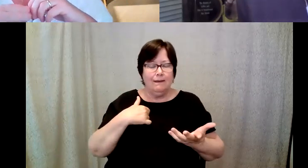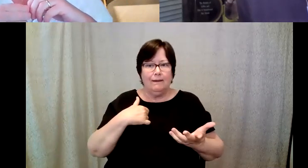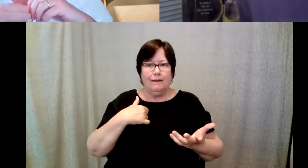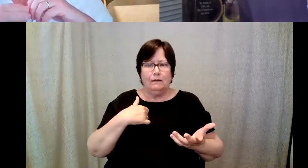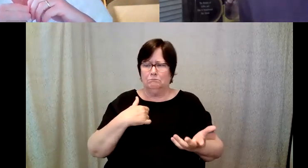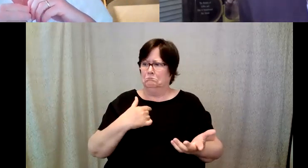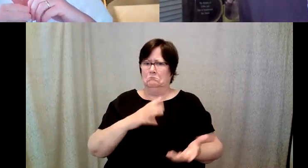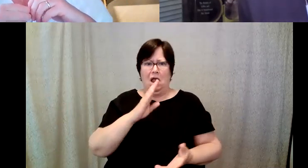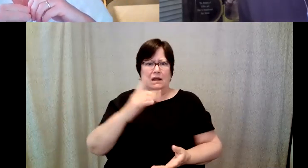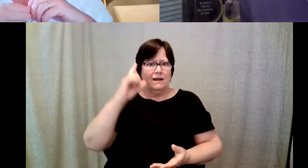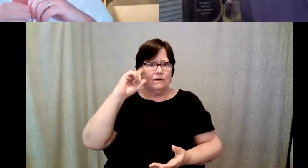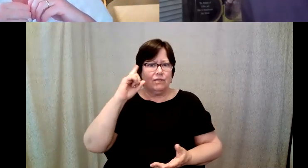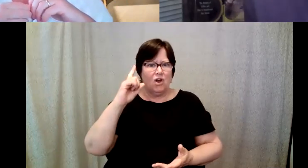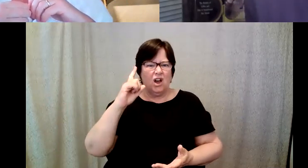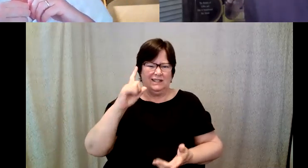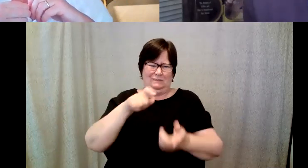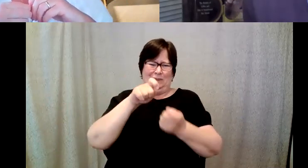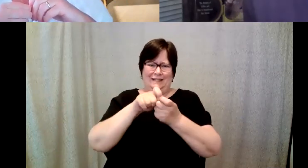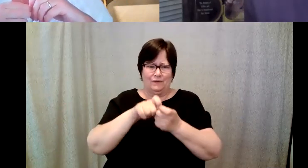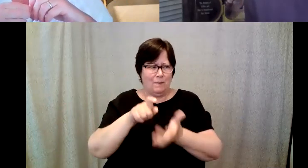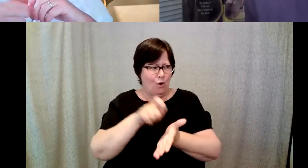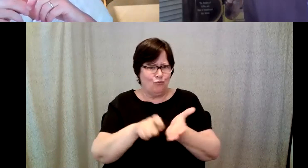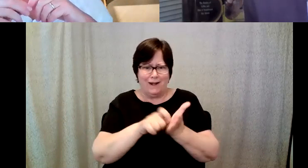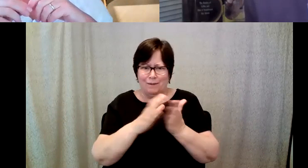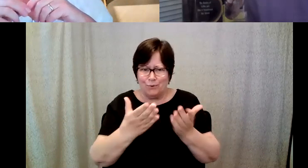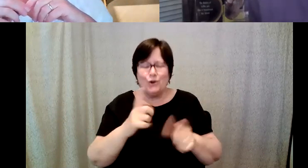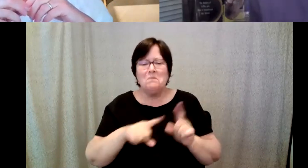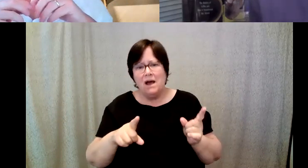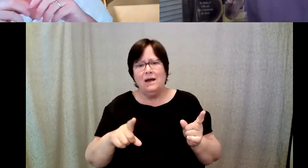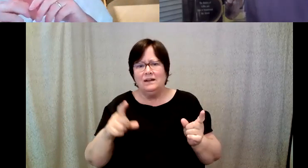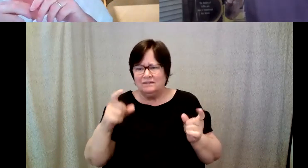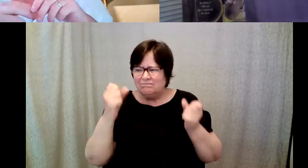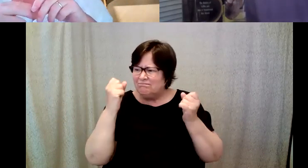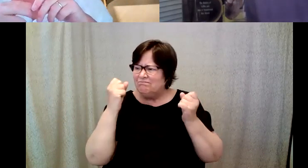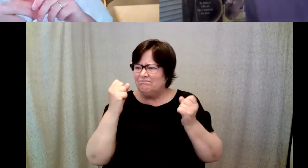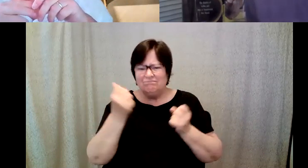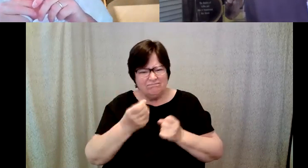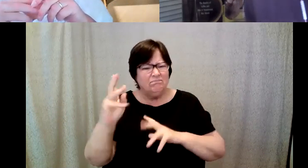D. Major Cohen: specifically about writing a book but I've had a number of people say to me over the years, you should write a book.